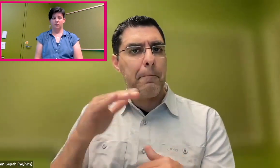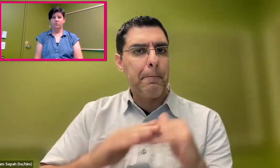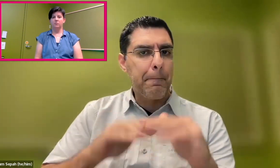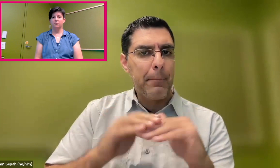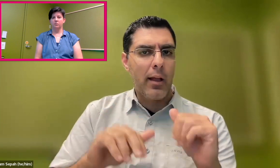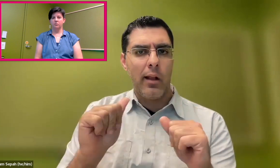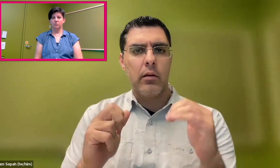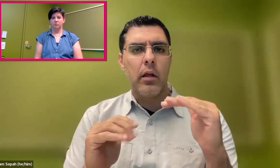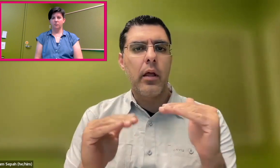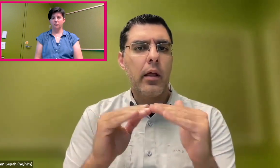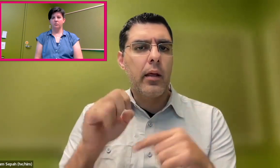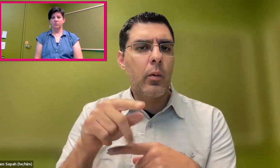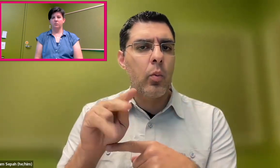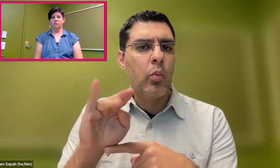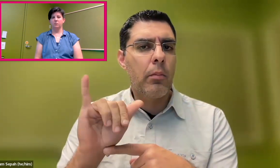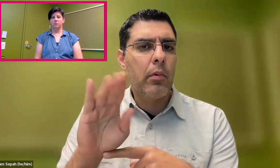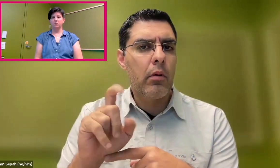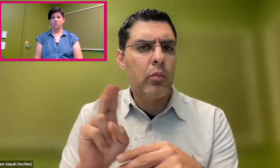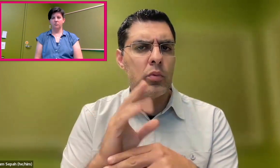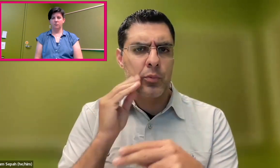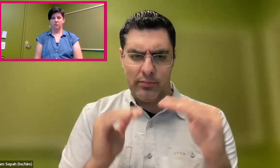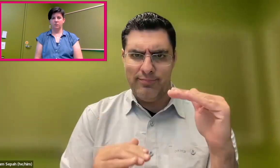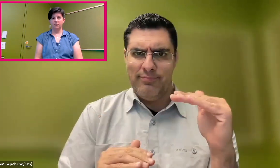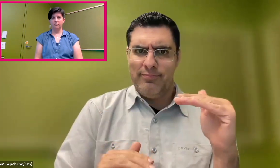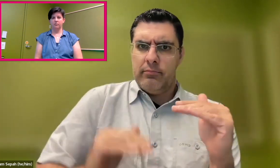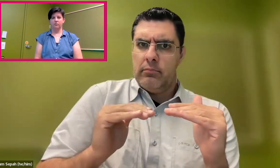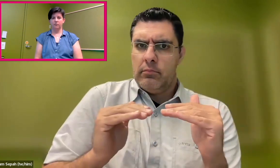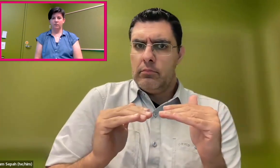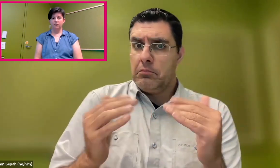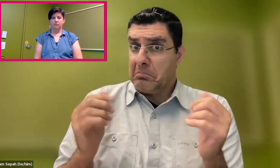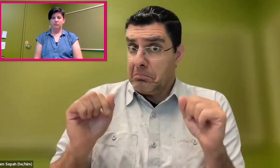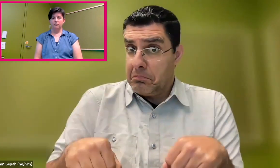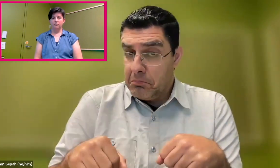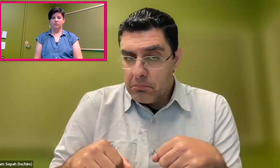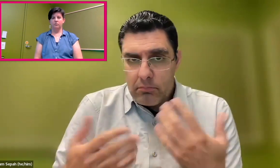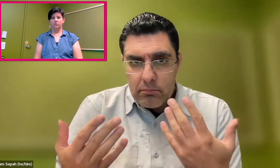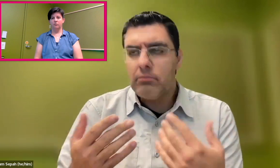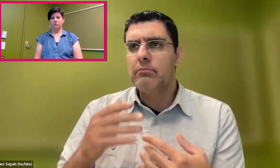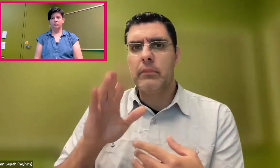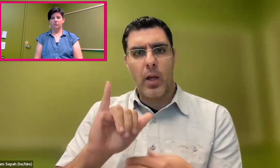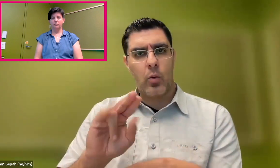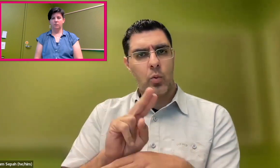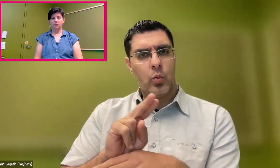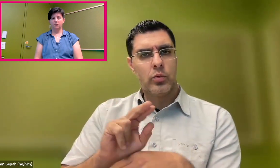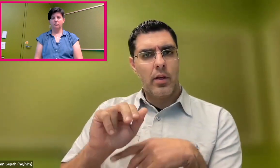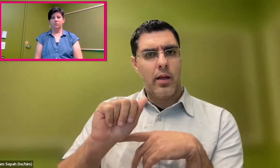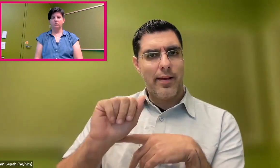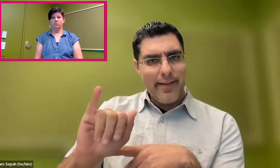So Google wants to even the playing field, build a more equitable user experience, and one way